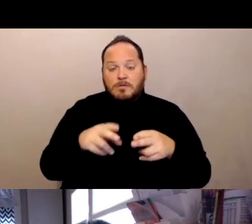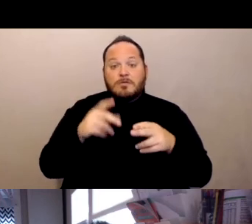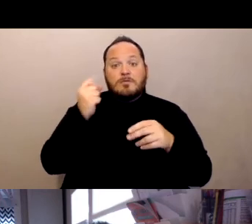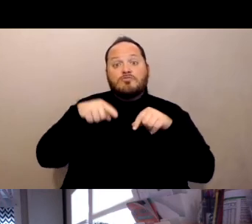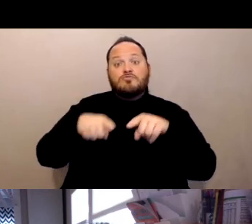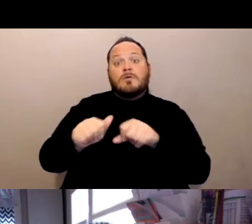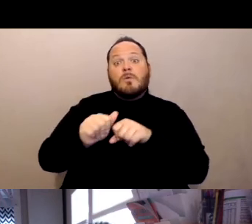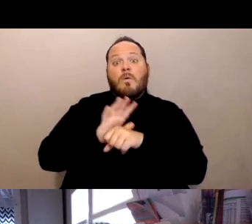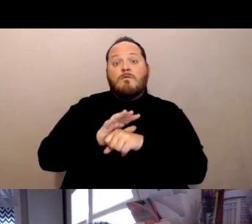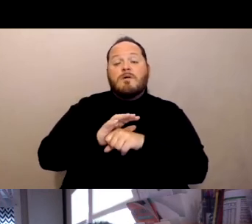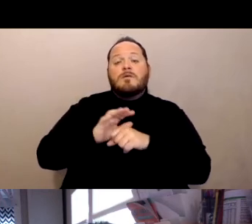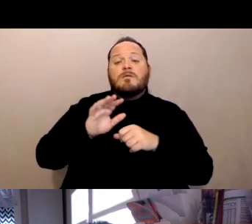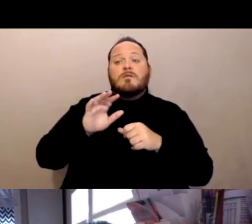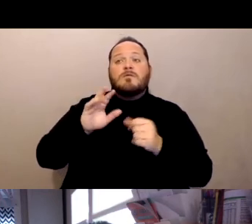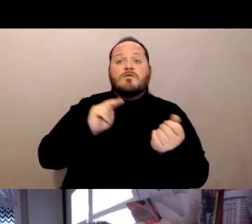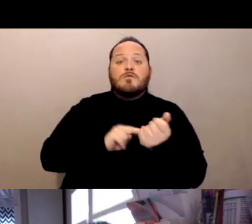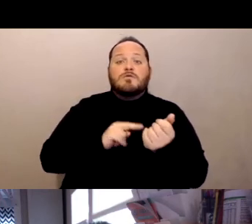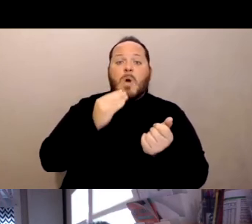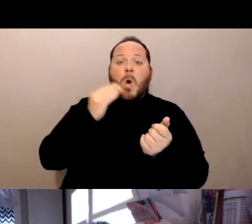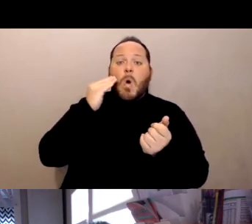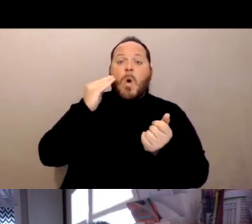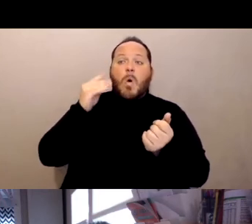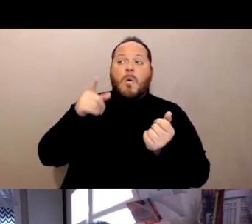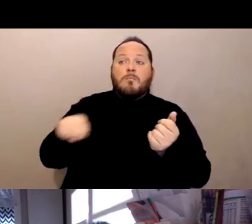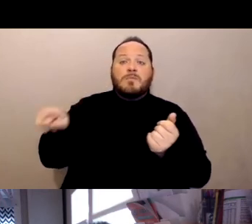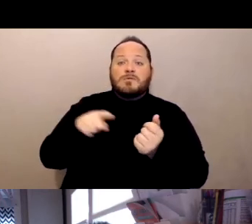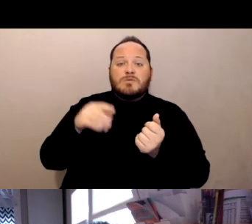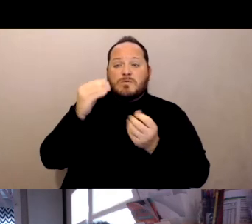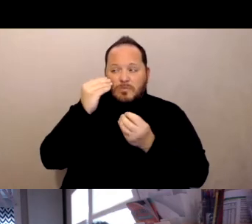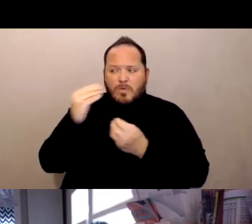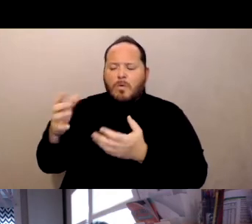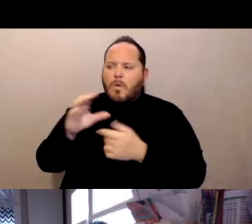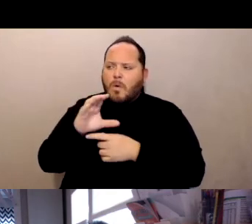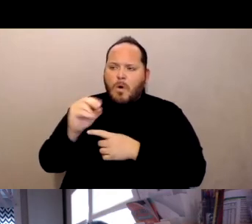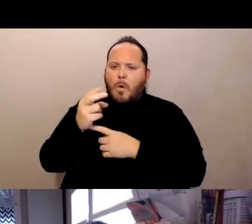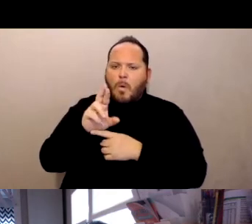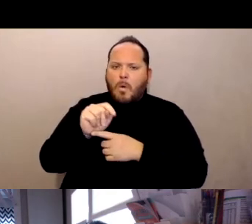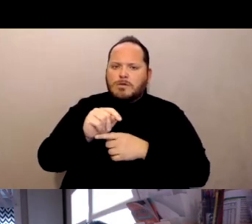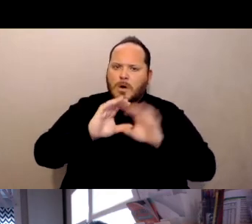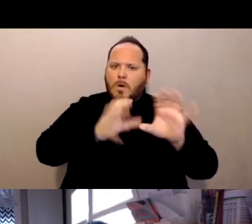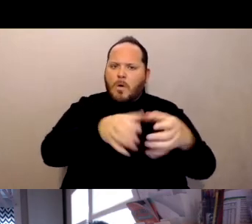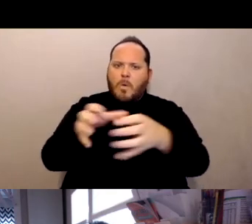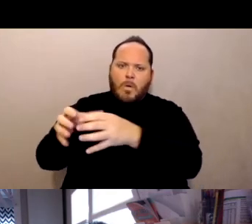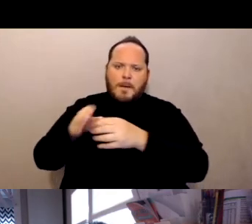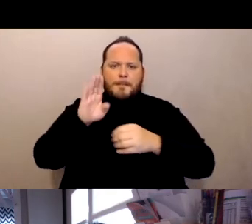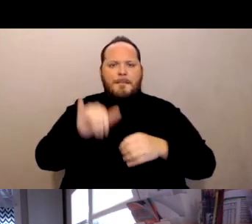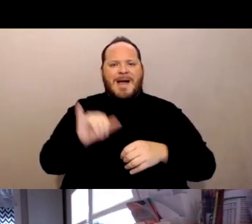was cohorting residents by their infection status. So residents with who were tested